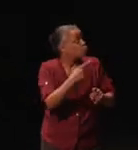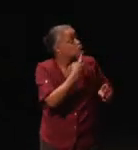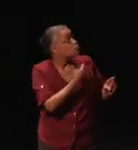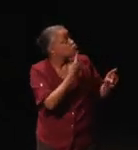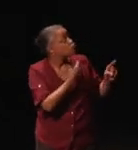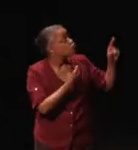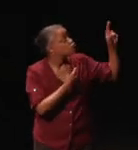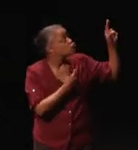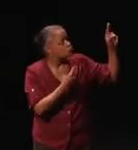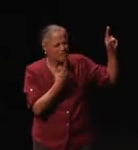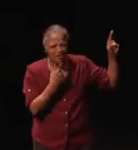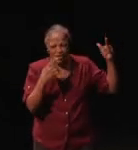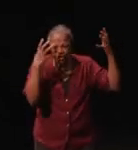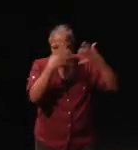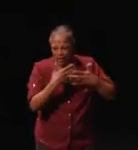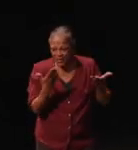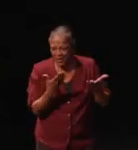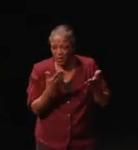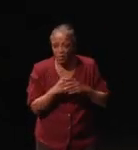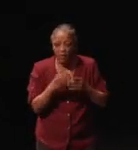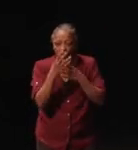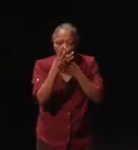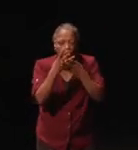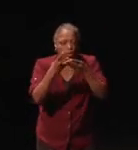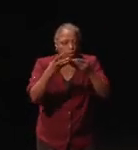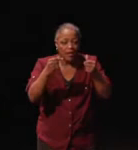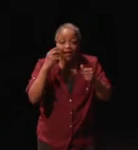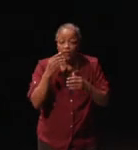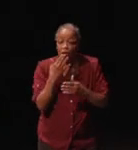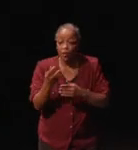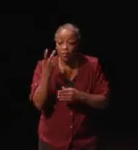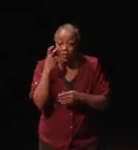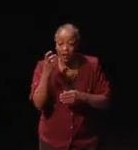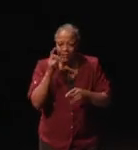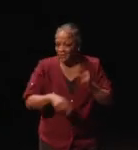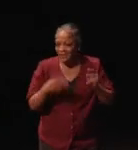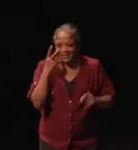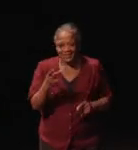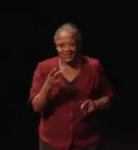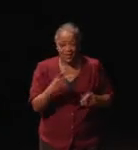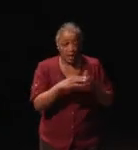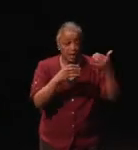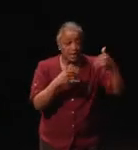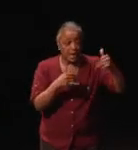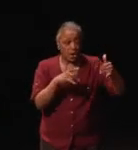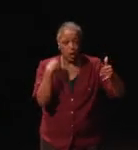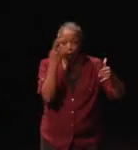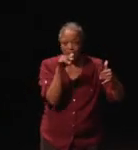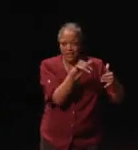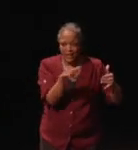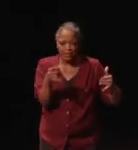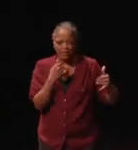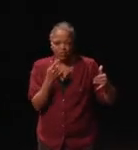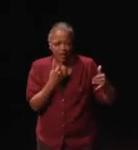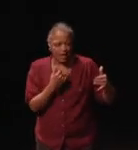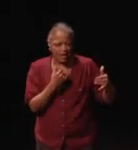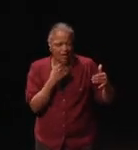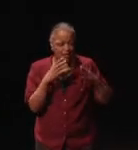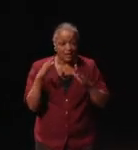they're dark even on this screen but they completely disappear if you're colorblind. And the yellow ones look the same as the red ones especially the top one where there's